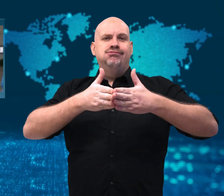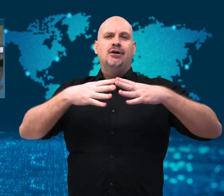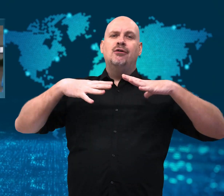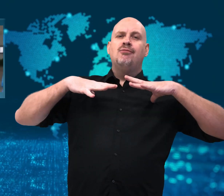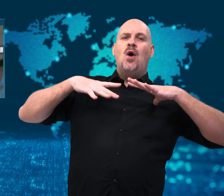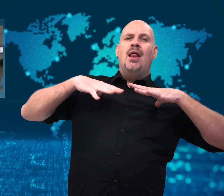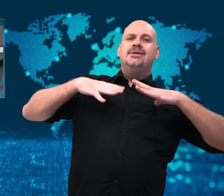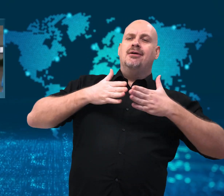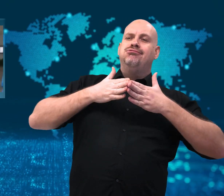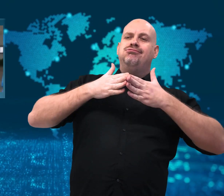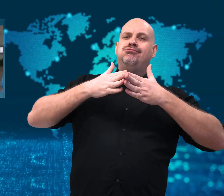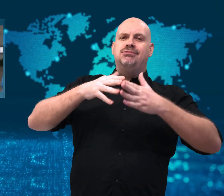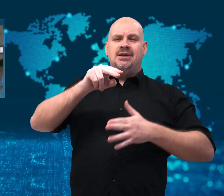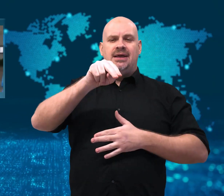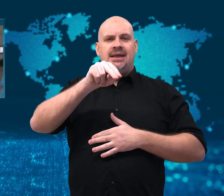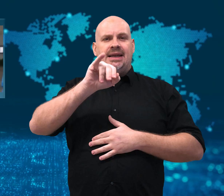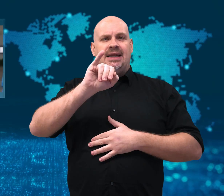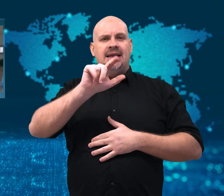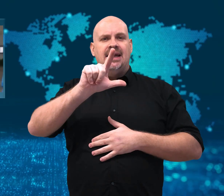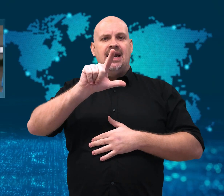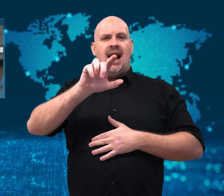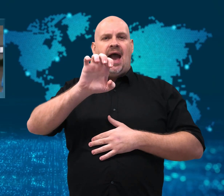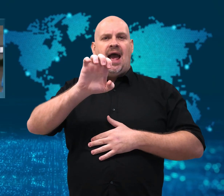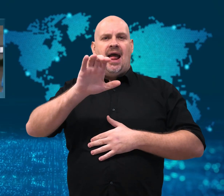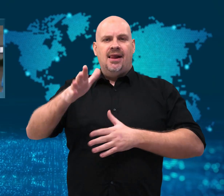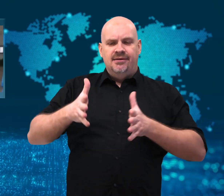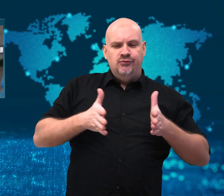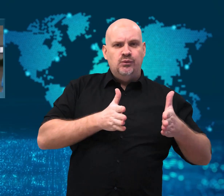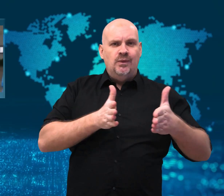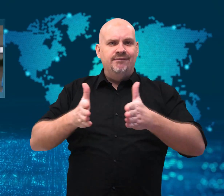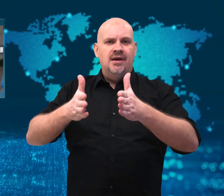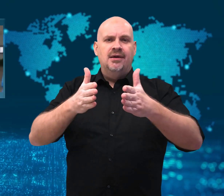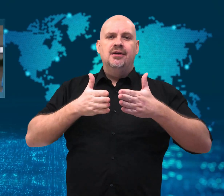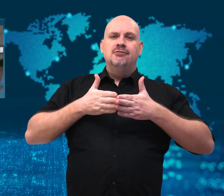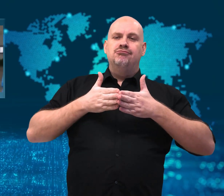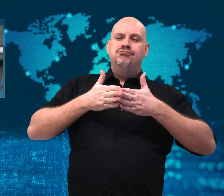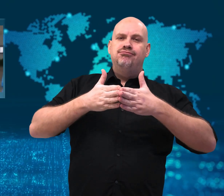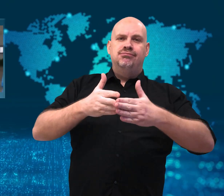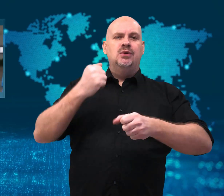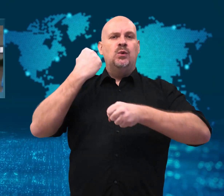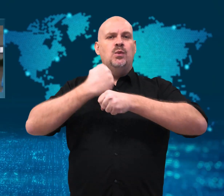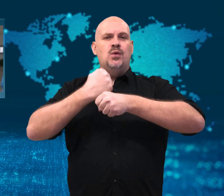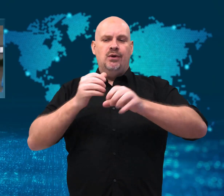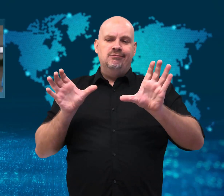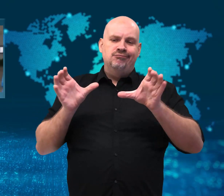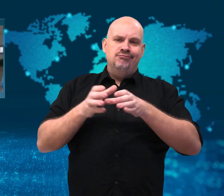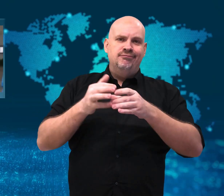During the cruise, she belly danced while